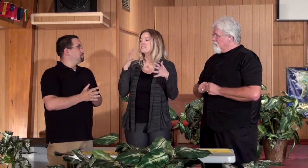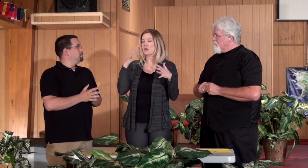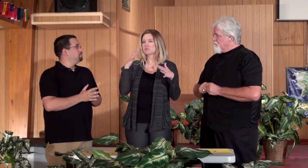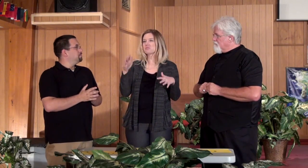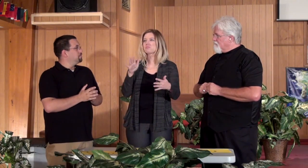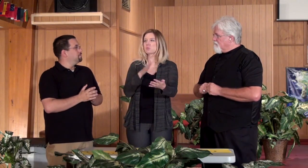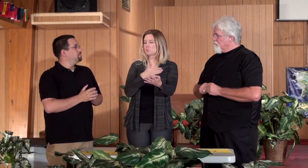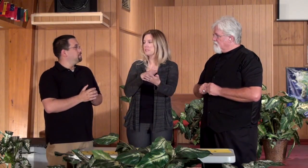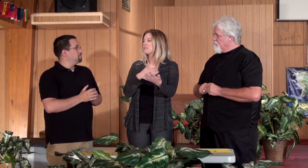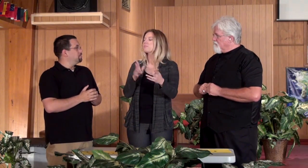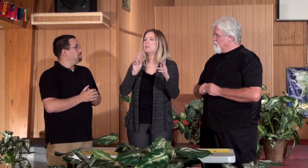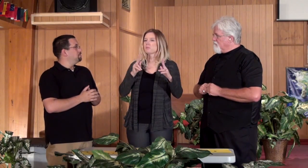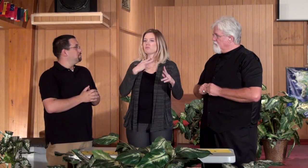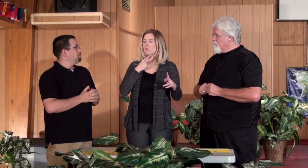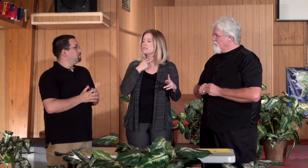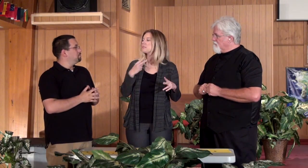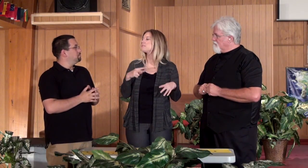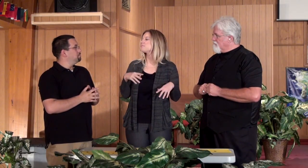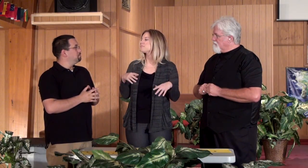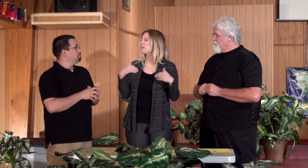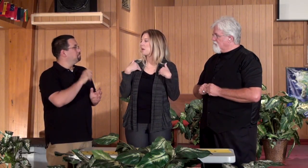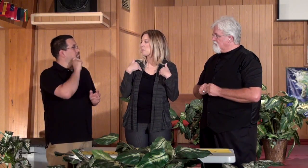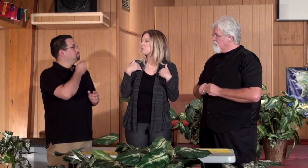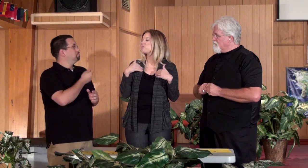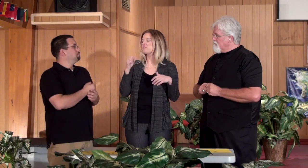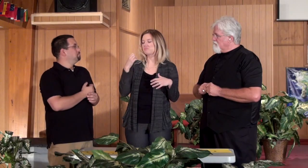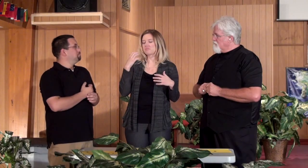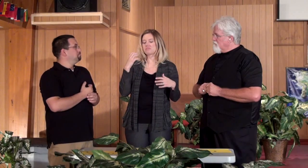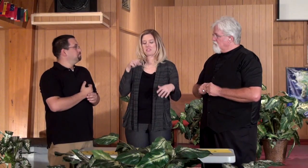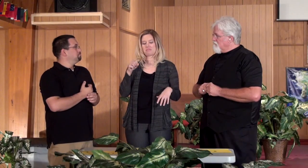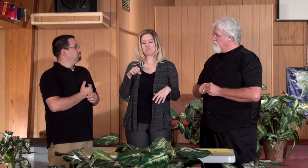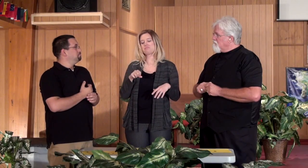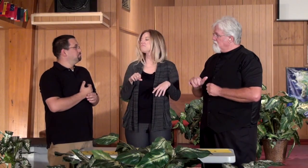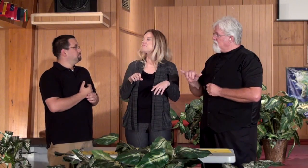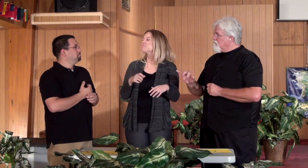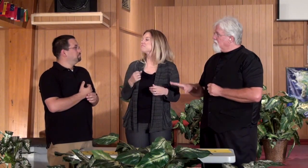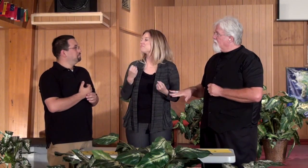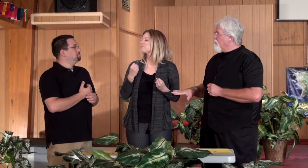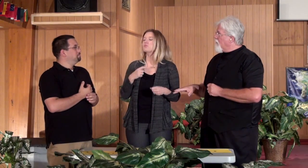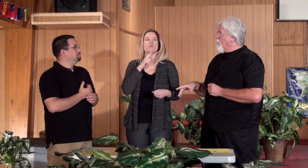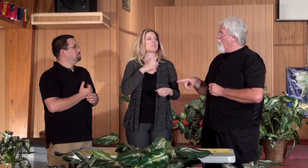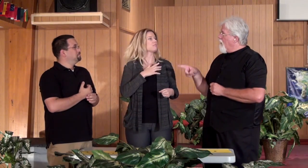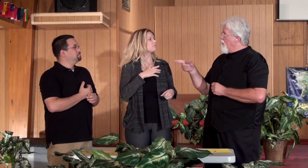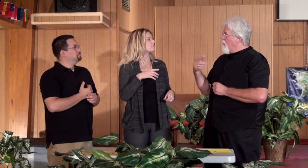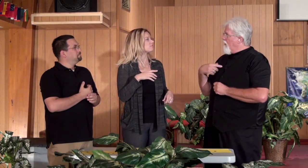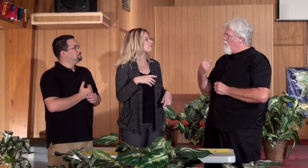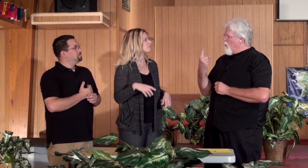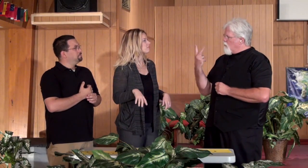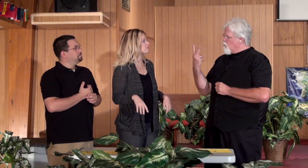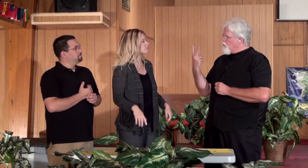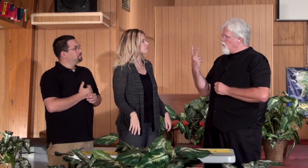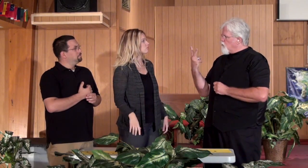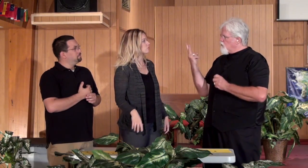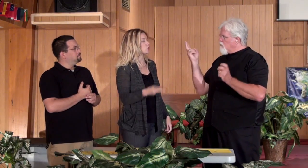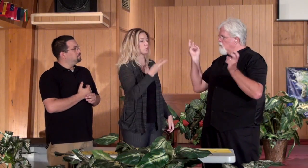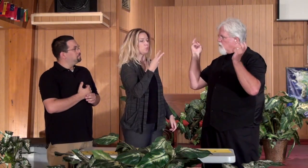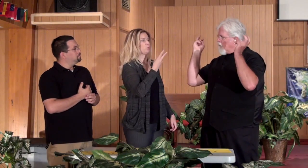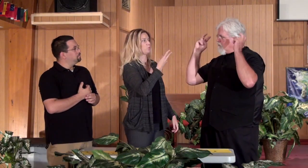hear sounds, music, animal, voices... Oh yes. Mark: Now do you have one or two cochlear